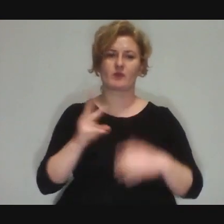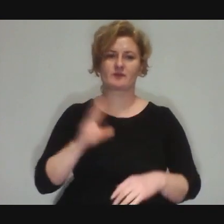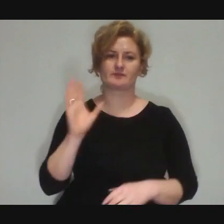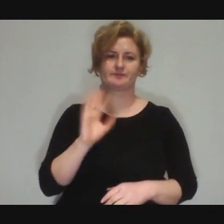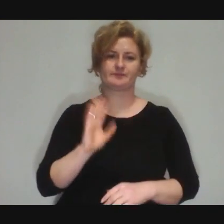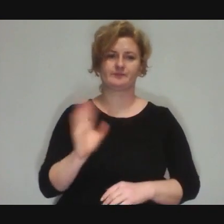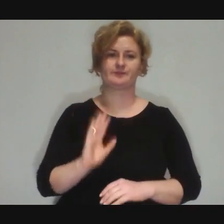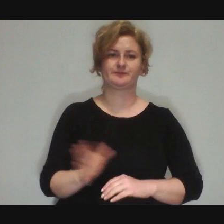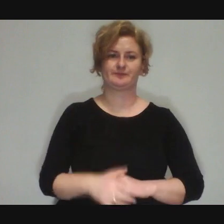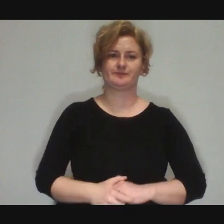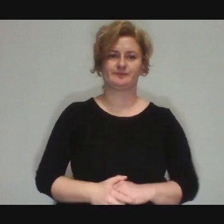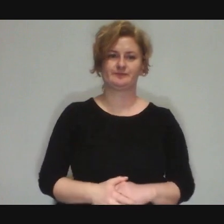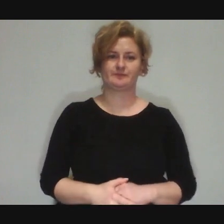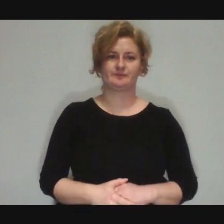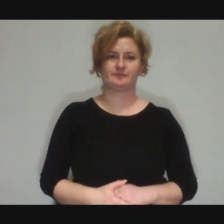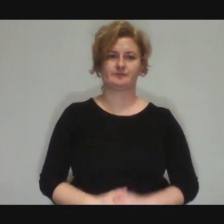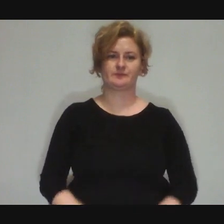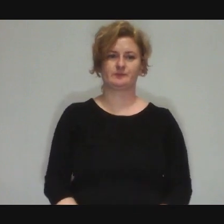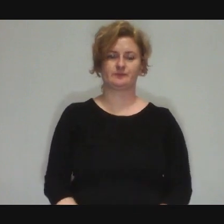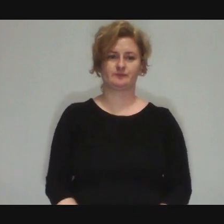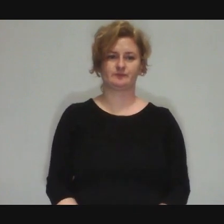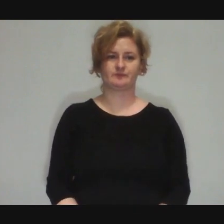Marek: Have fun and stay healthy!